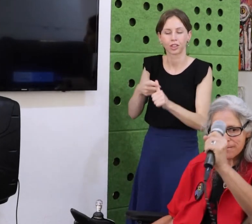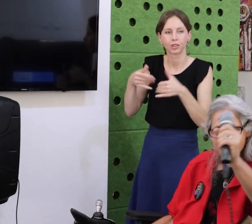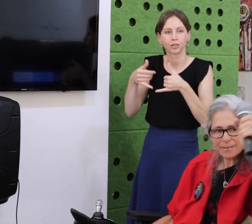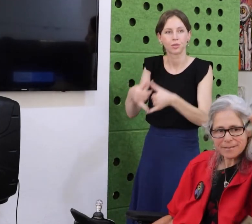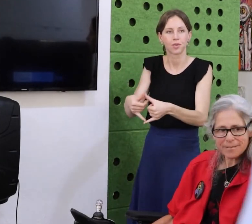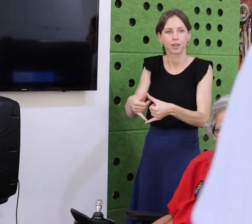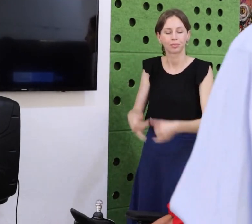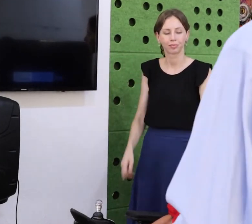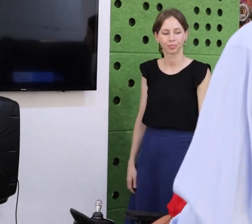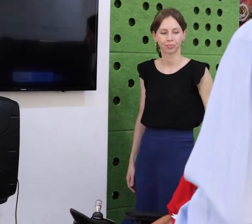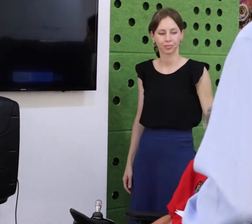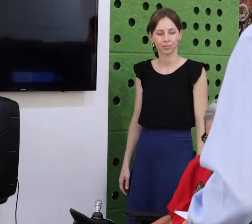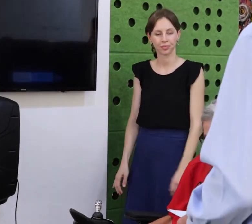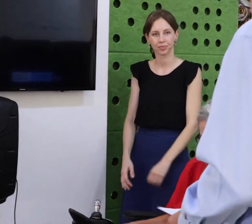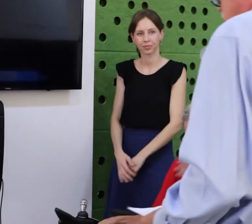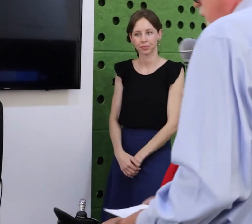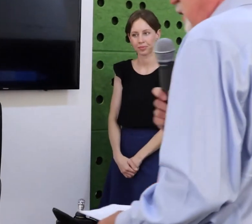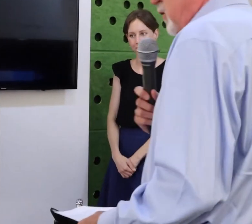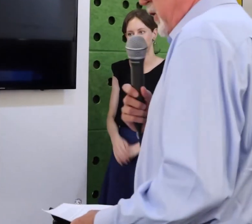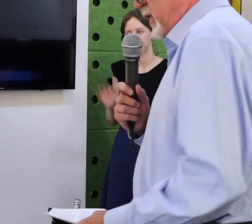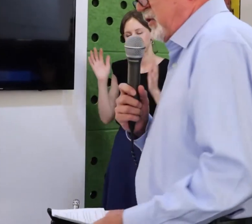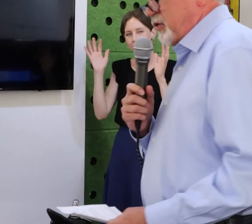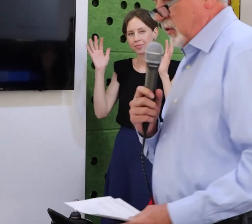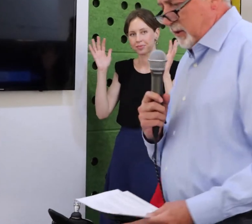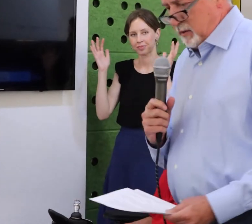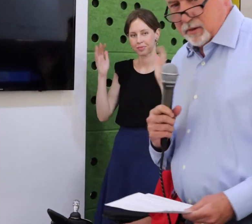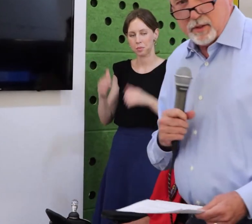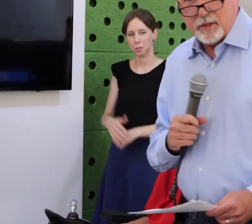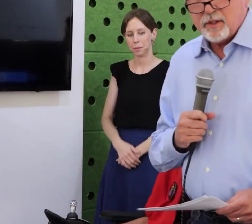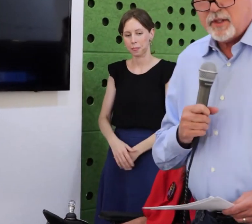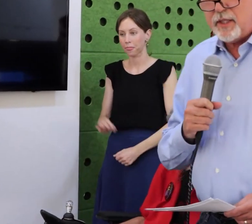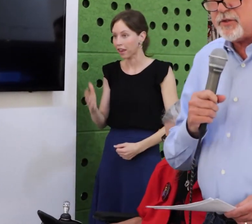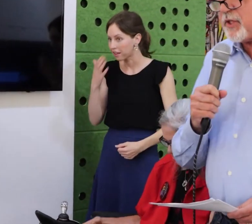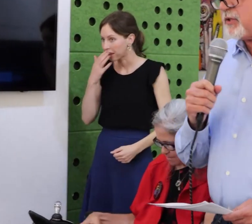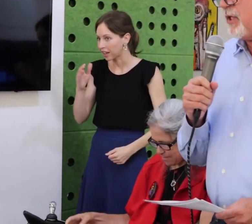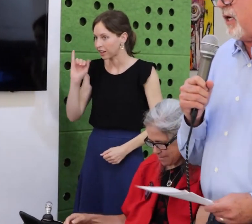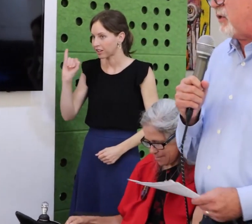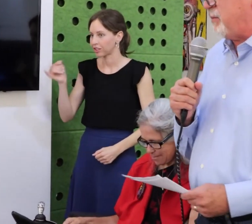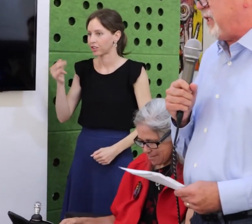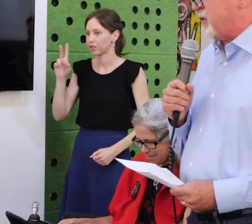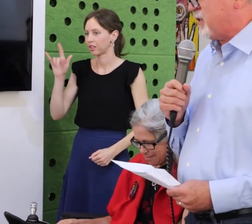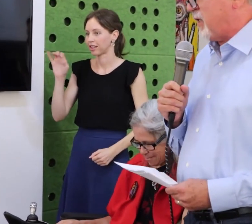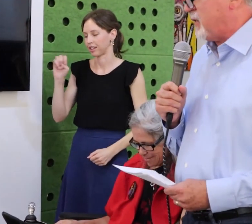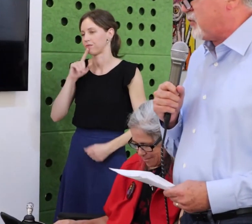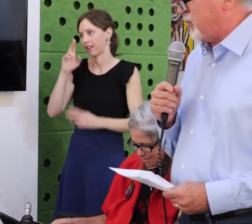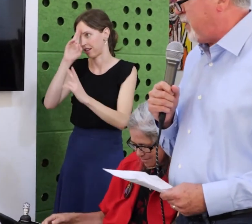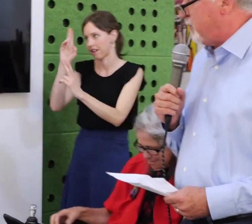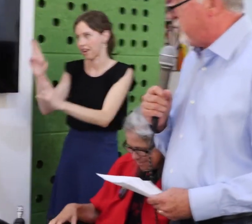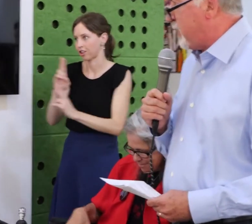read or write. We were in a hearing at the capital, and I don’t remember what the issue was but it was one of the